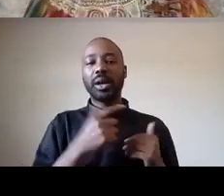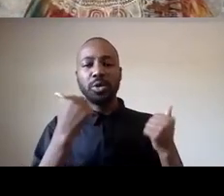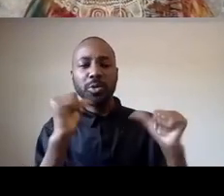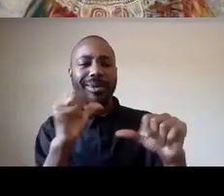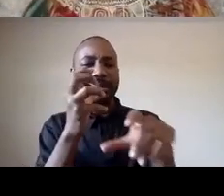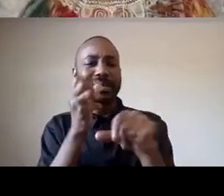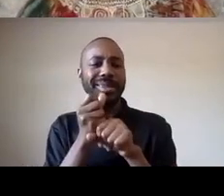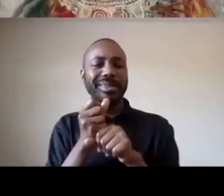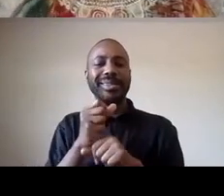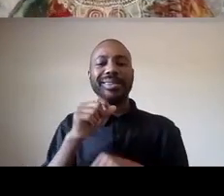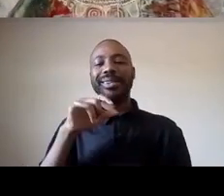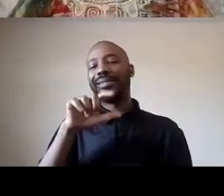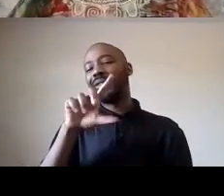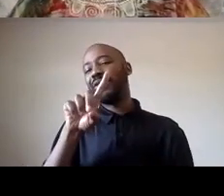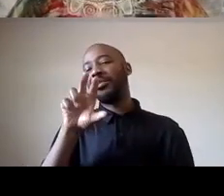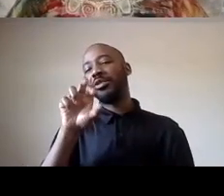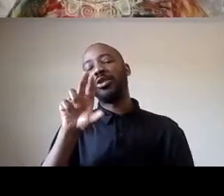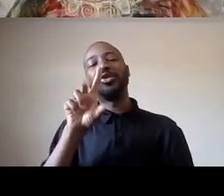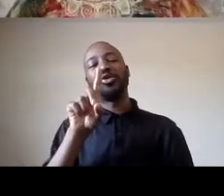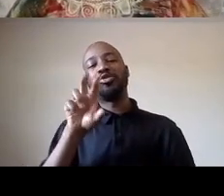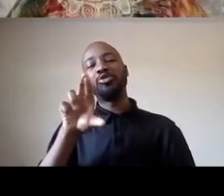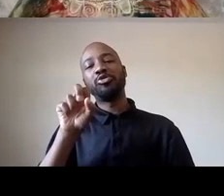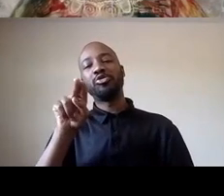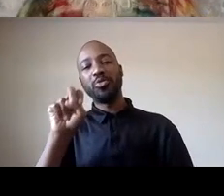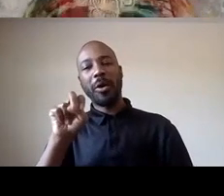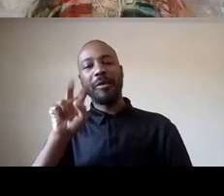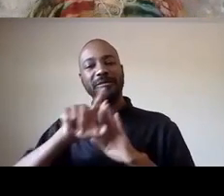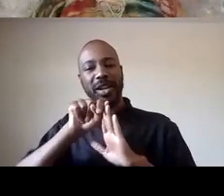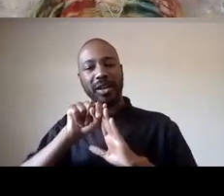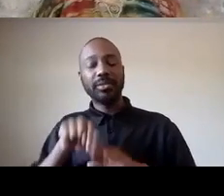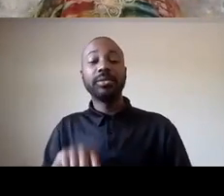difficult for me to drop it in of the hundred thousand folks who were gathered